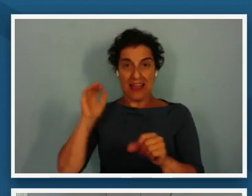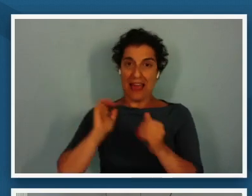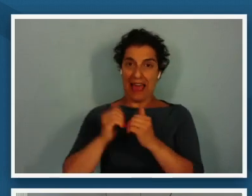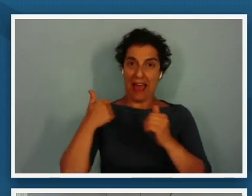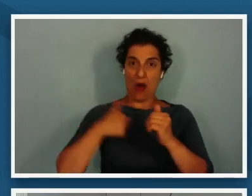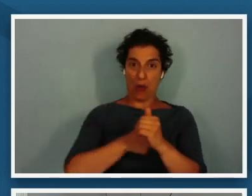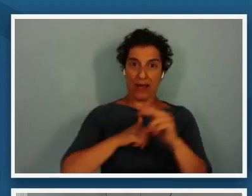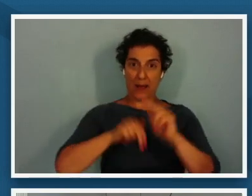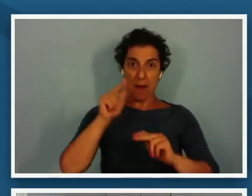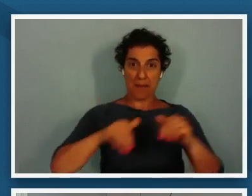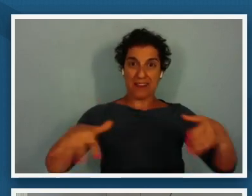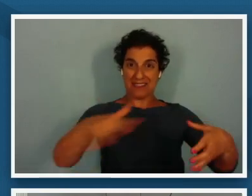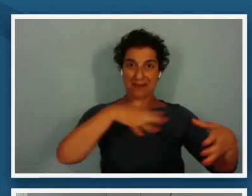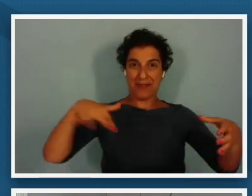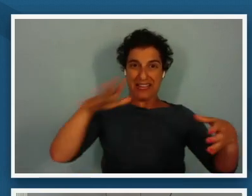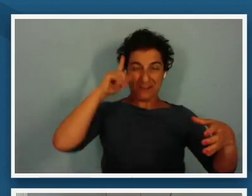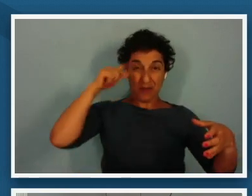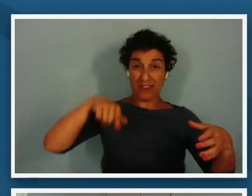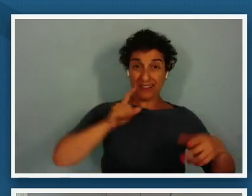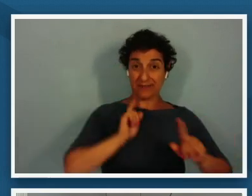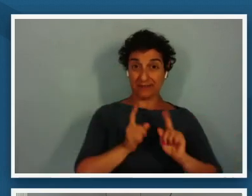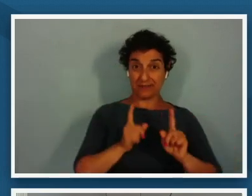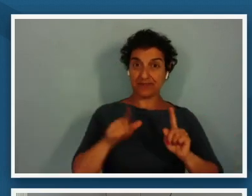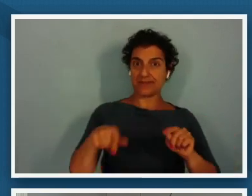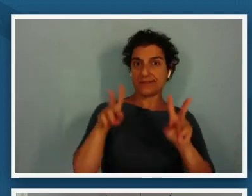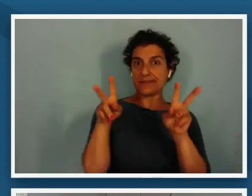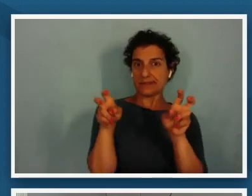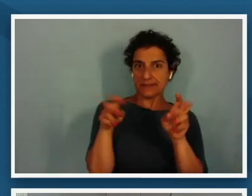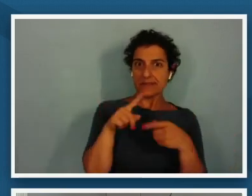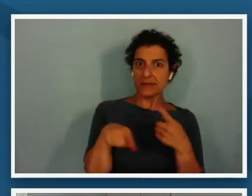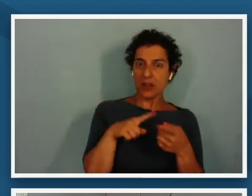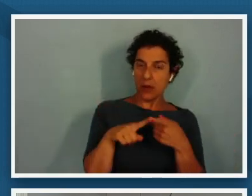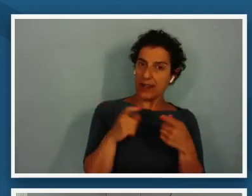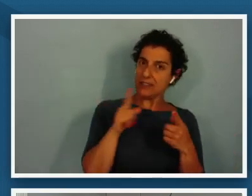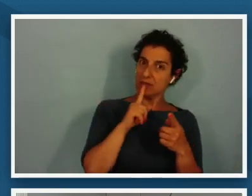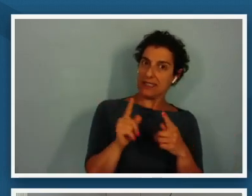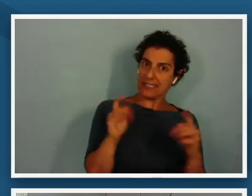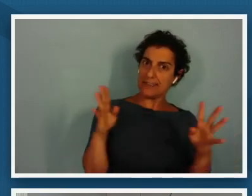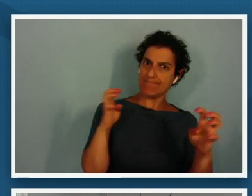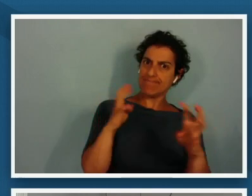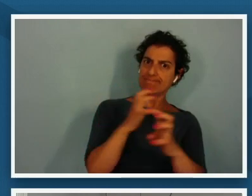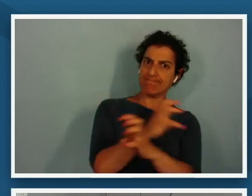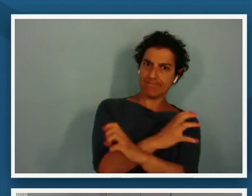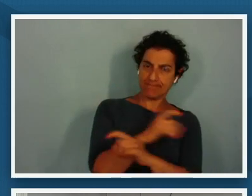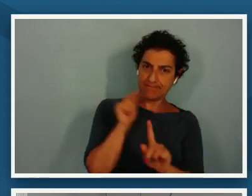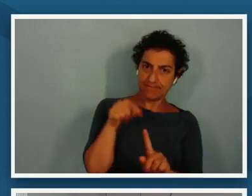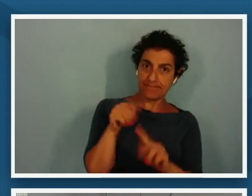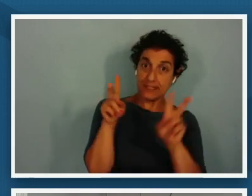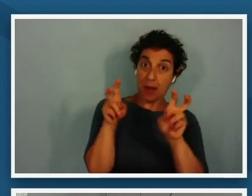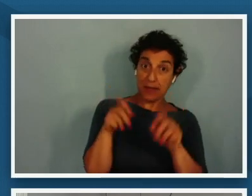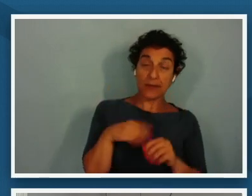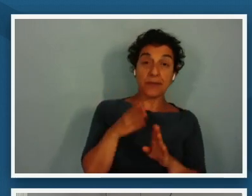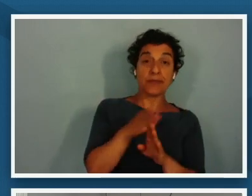a conversation where the the topic is complex and we're going to build some background